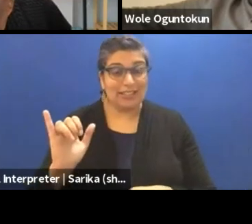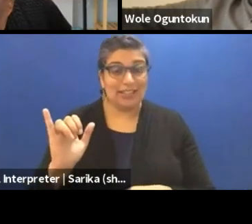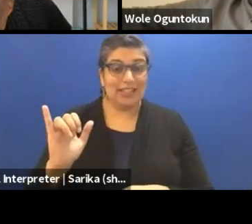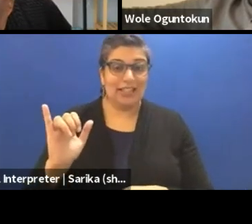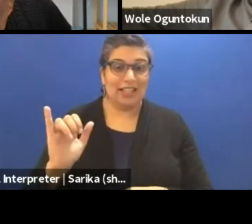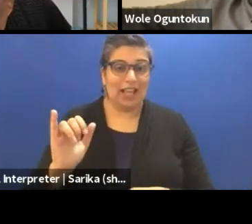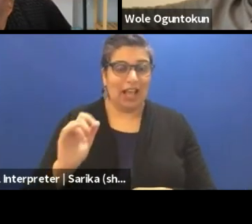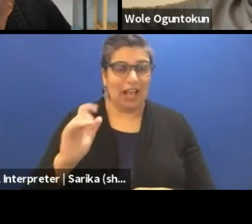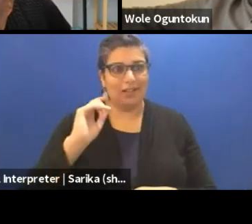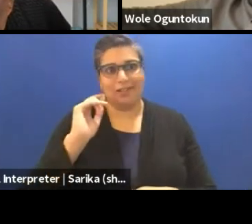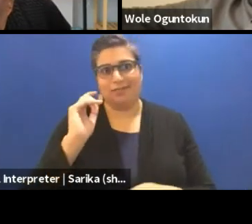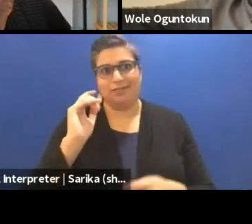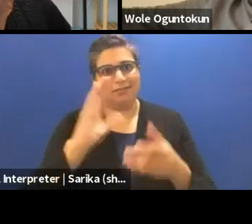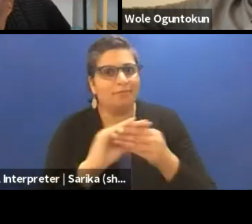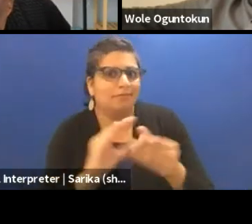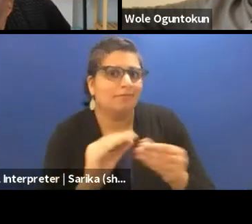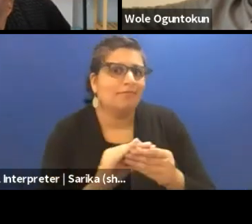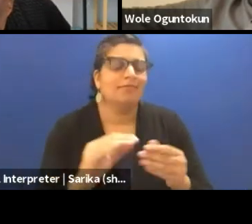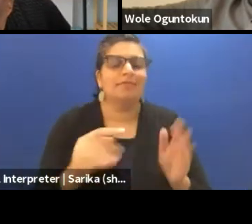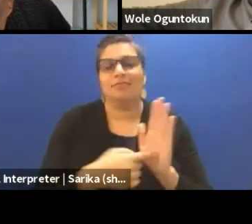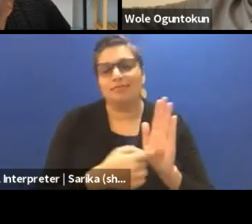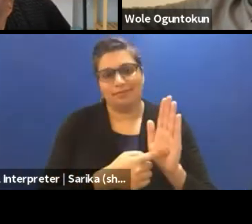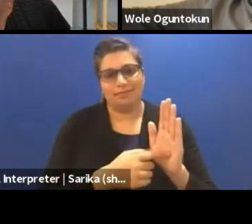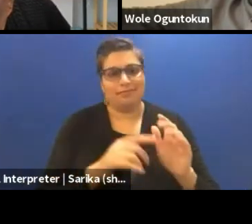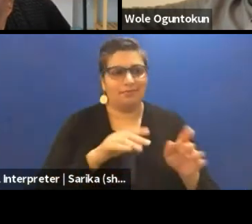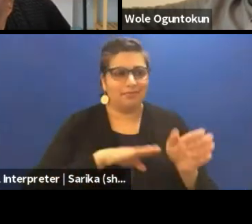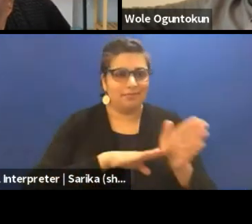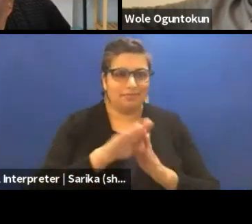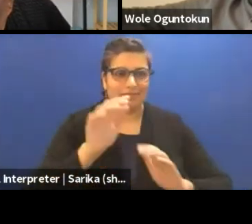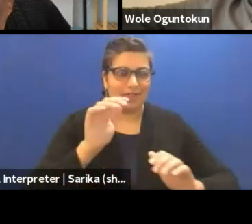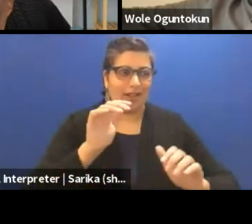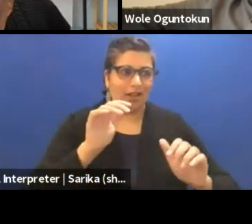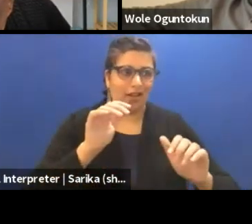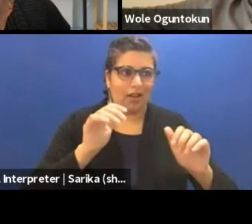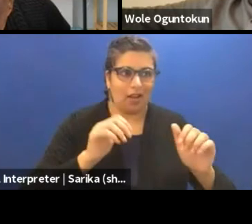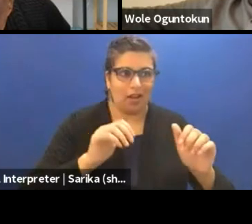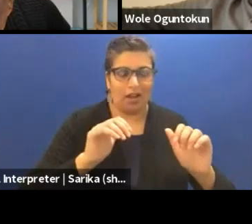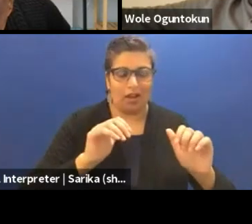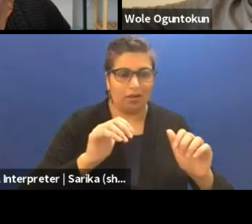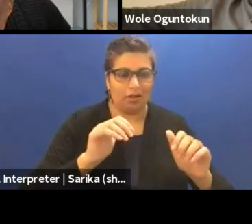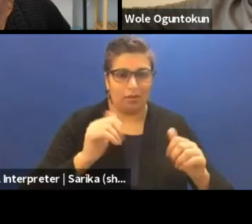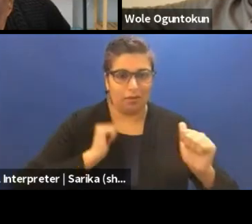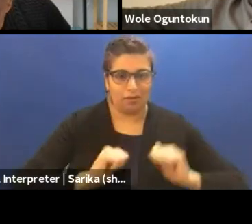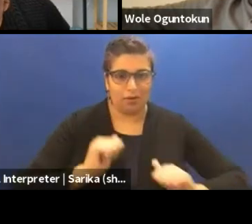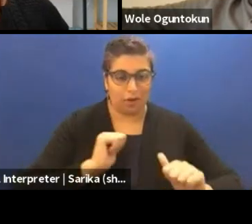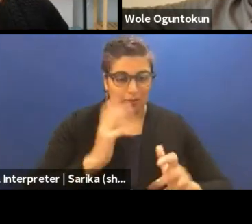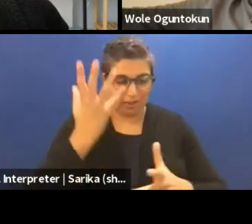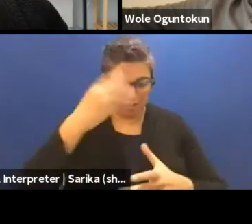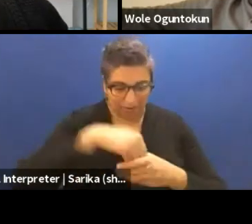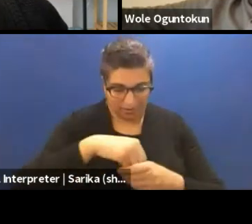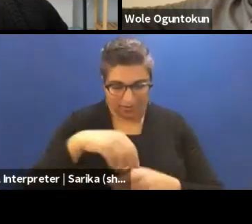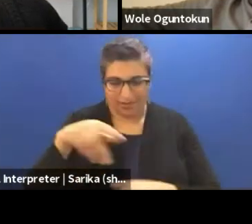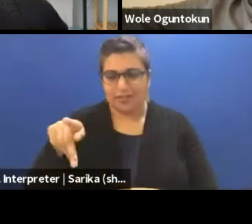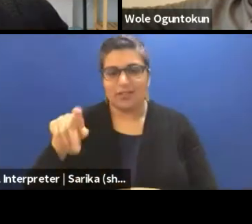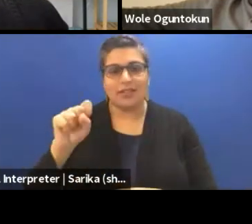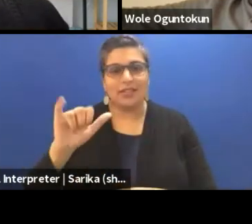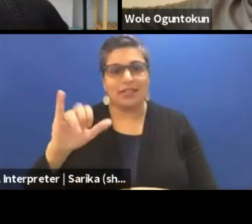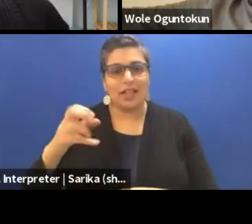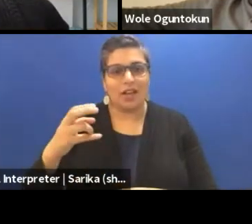So when we worked on a performance that was dealing with psychosis and I did not want to create a performance about psychotic disease,